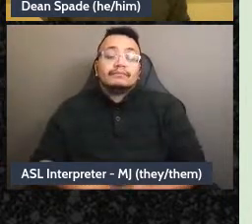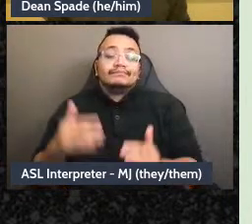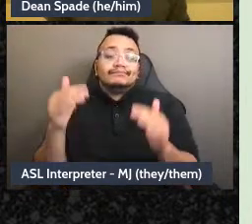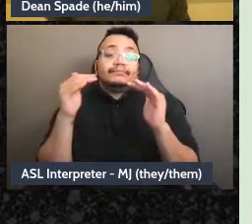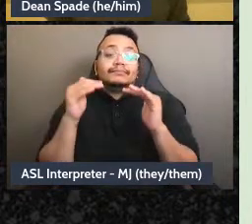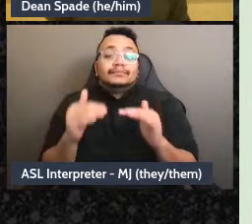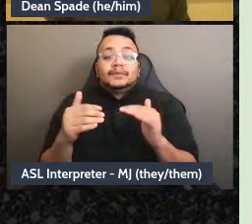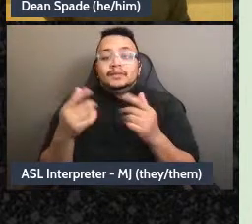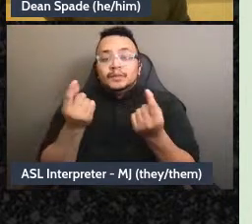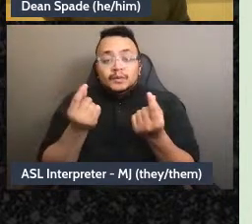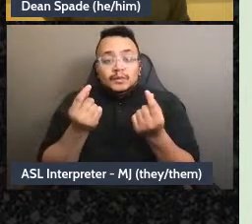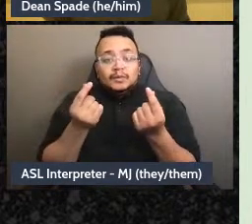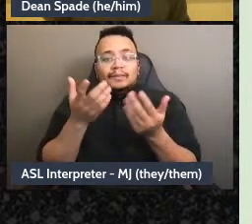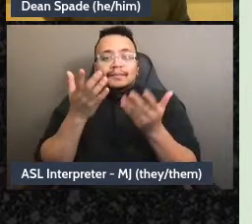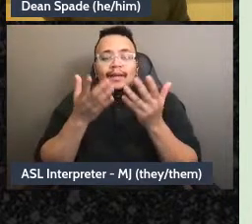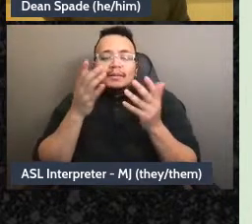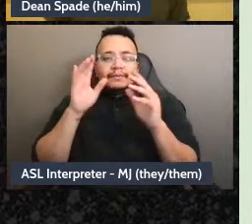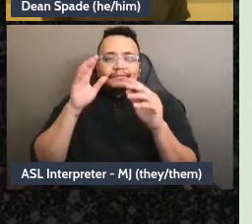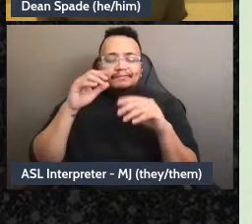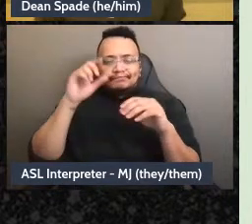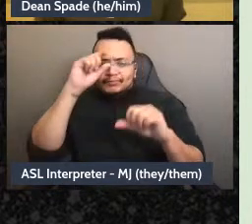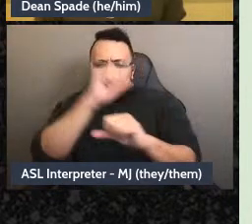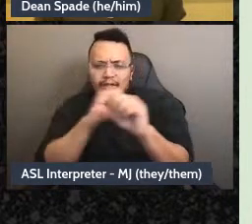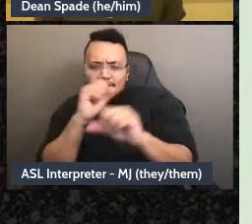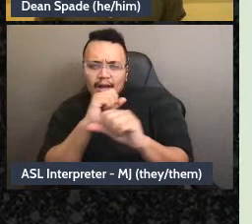thinking about group culture, like we're gonna have a disability justice